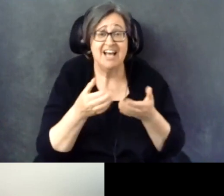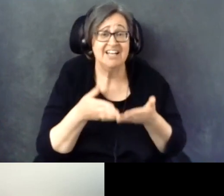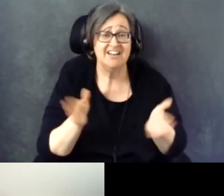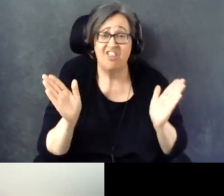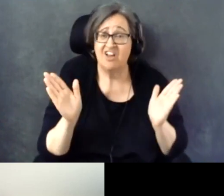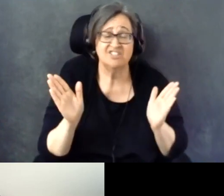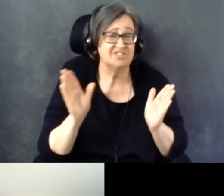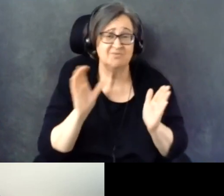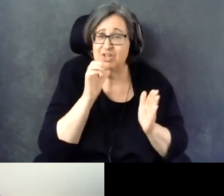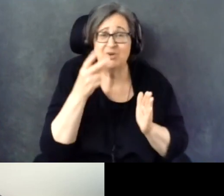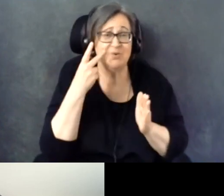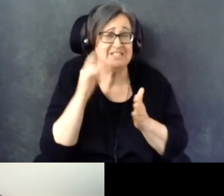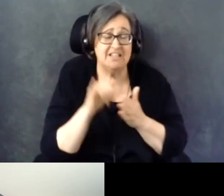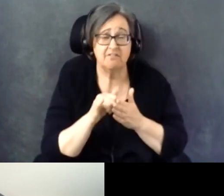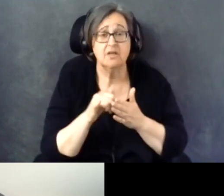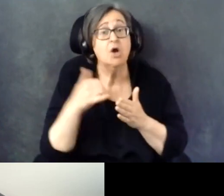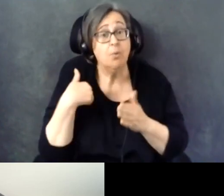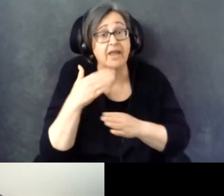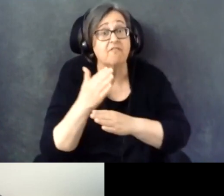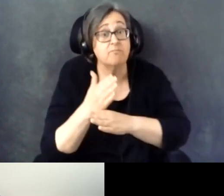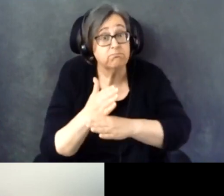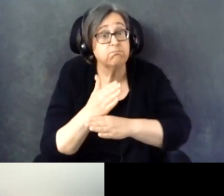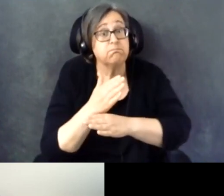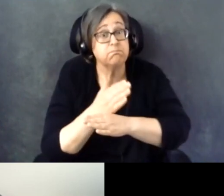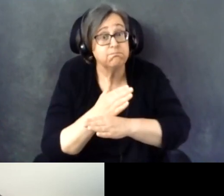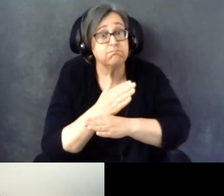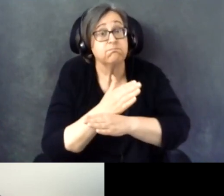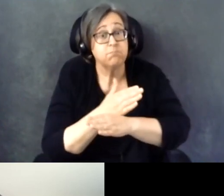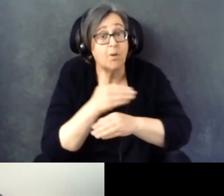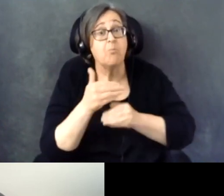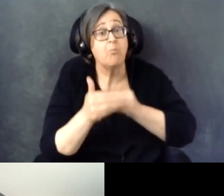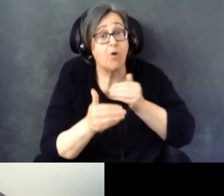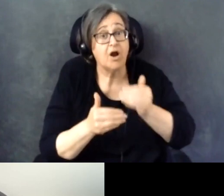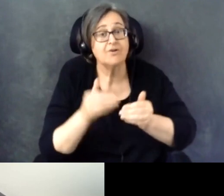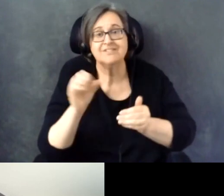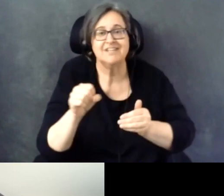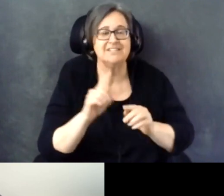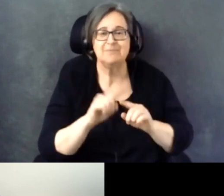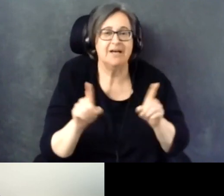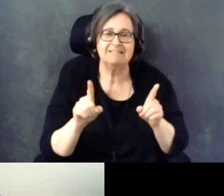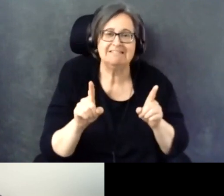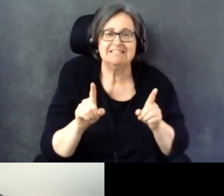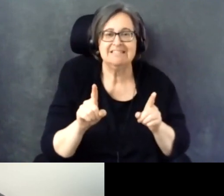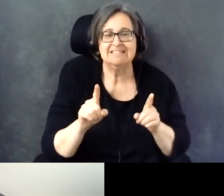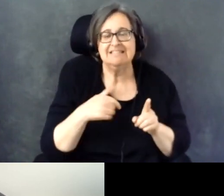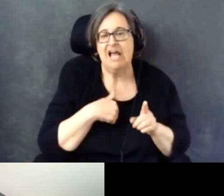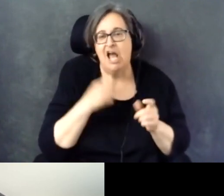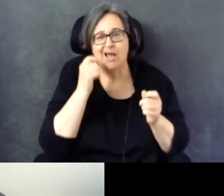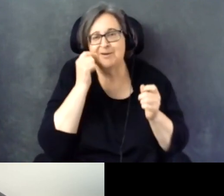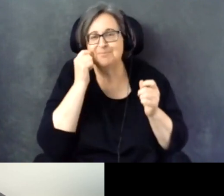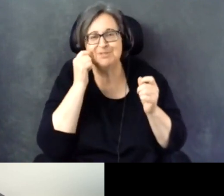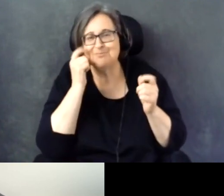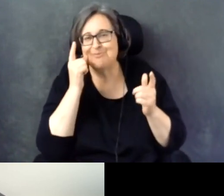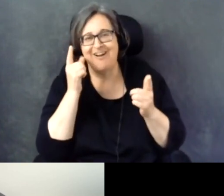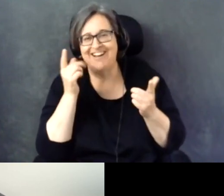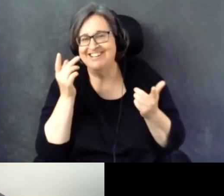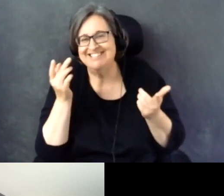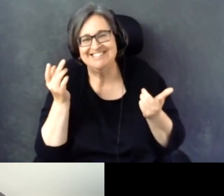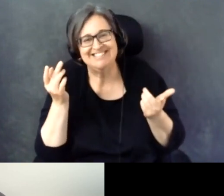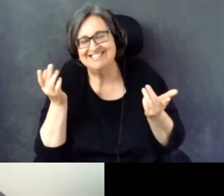There's been progress made, but -- I think I see that and I'm slightly surprised by how